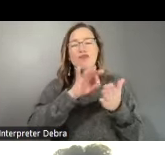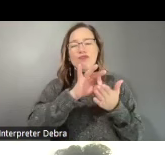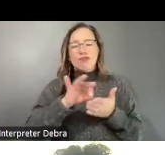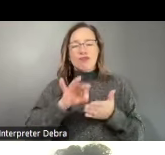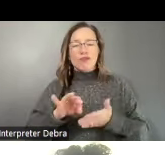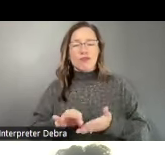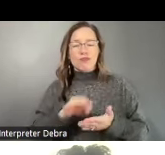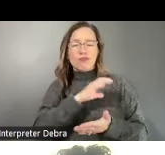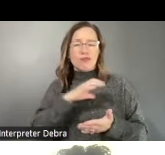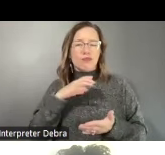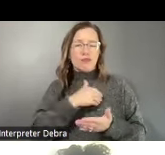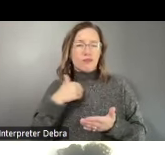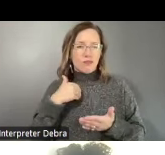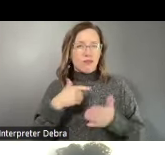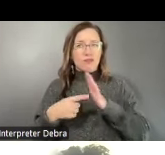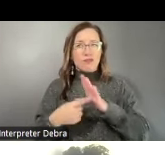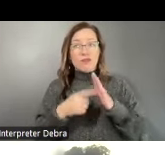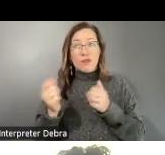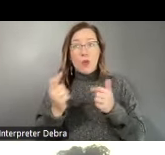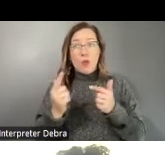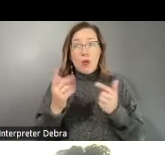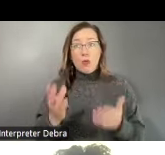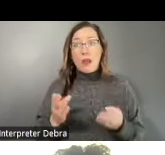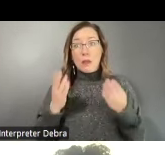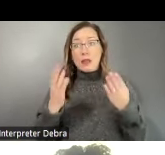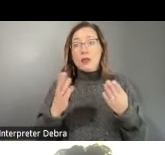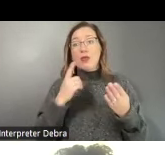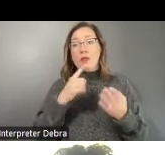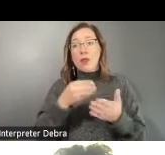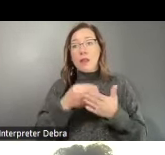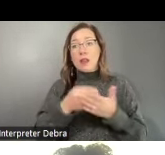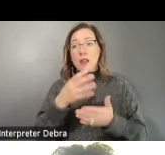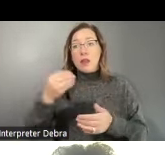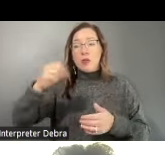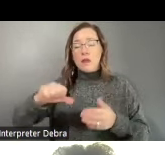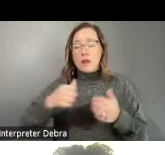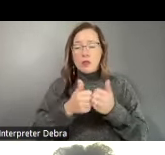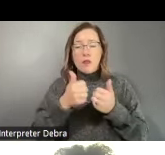ballots revealed that all recommendations for funding and rejection have passed. Thank